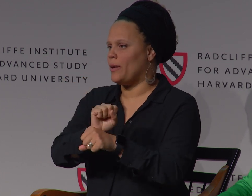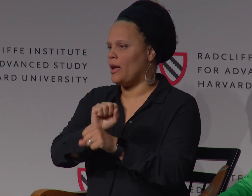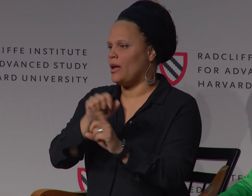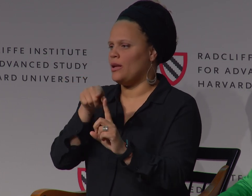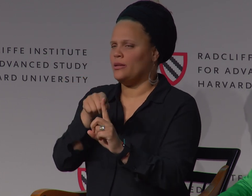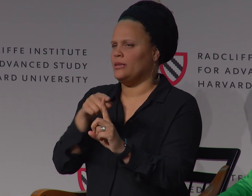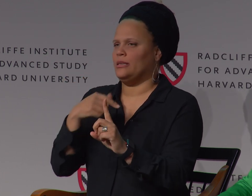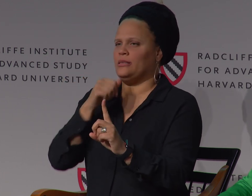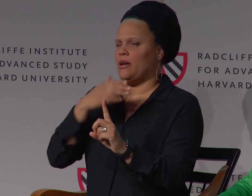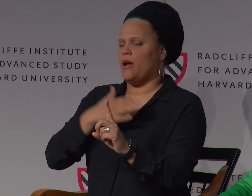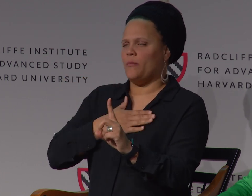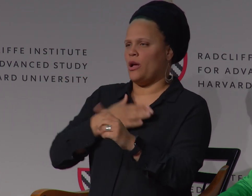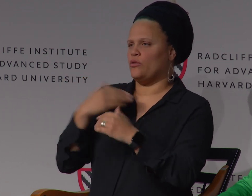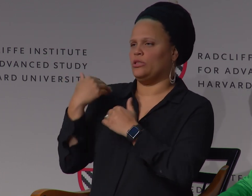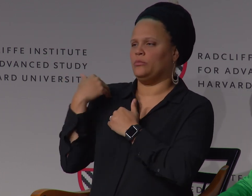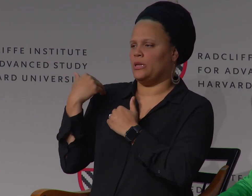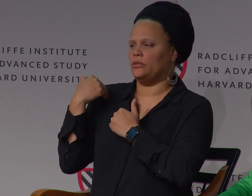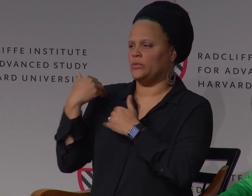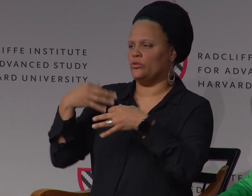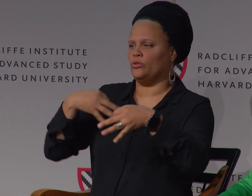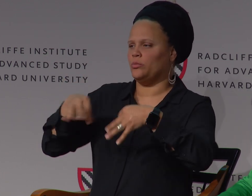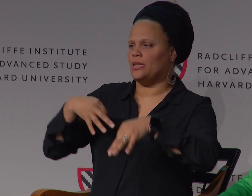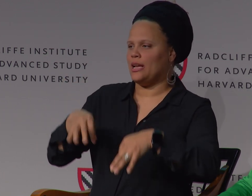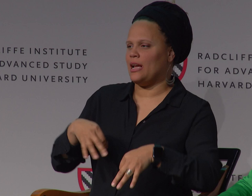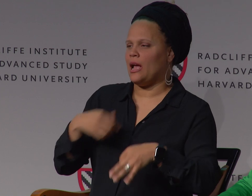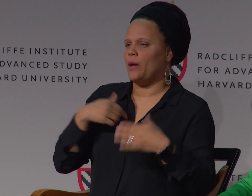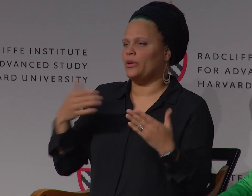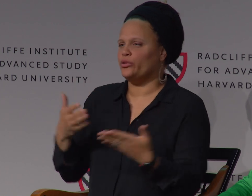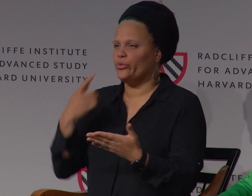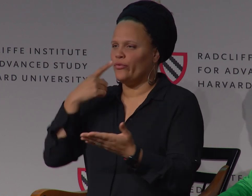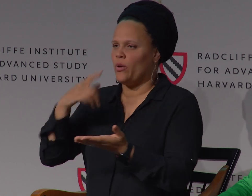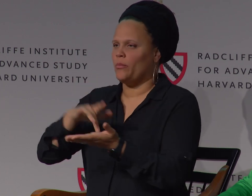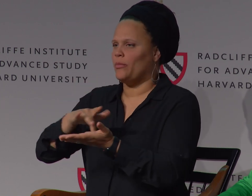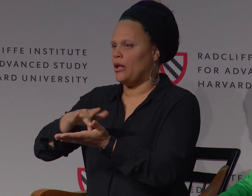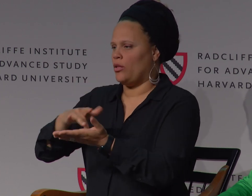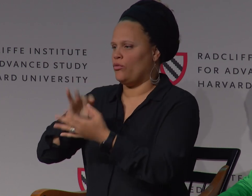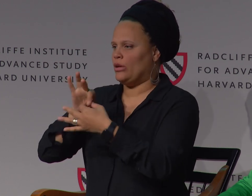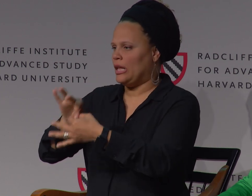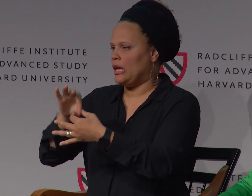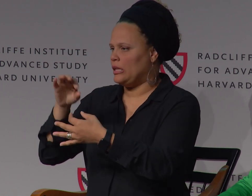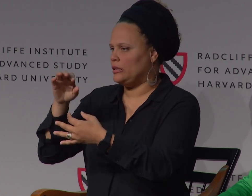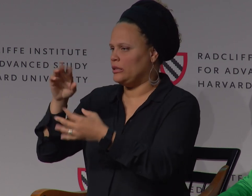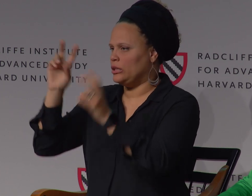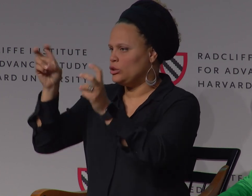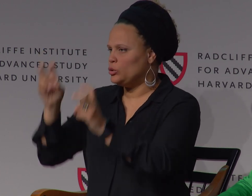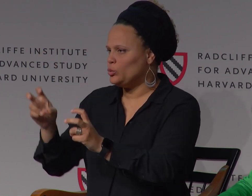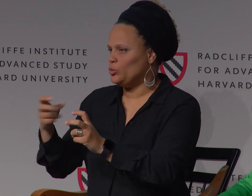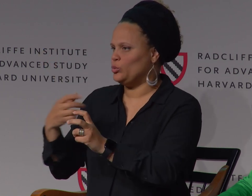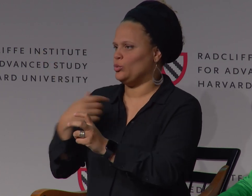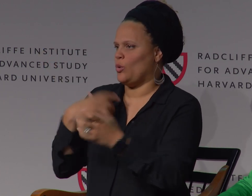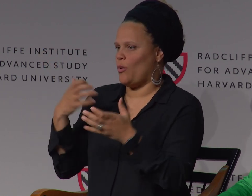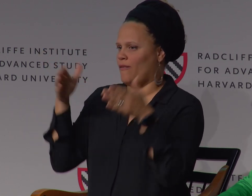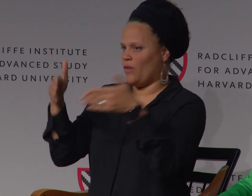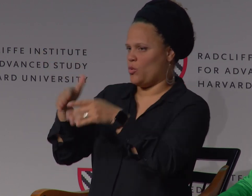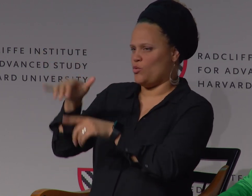When you're dealing in a personal situation where it is a medical appointment, I think it's medical related, medical issues.